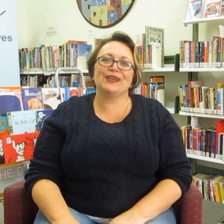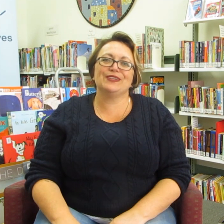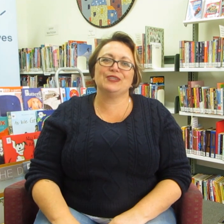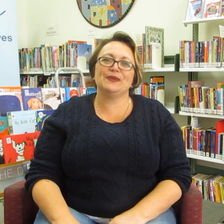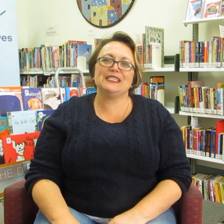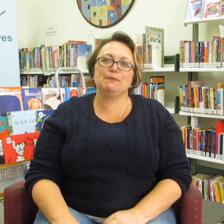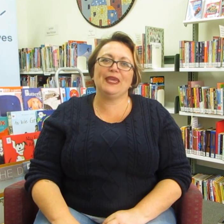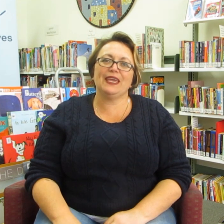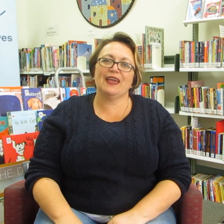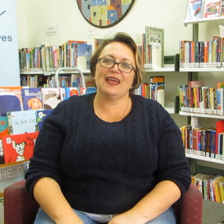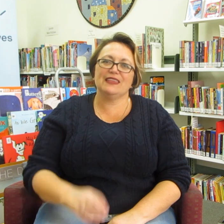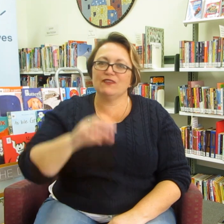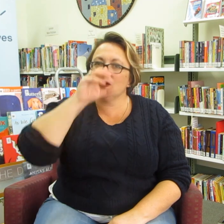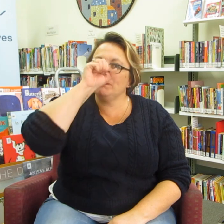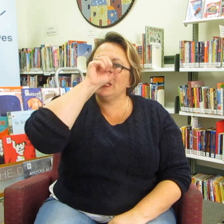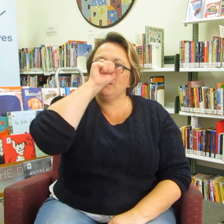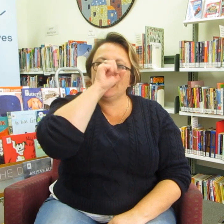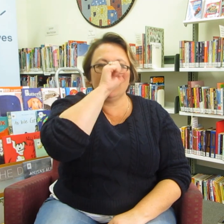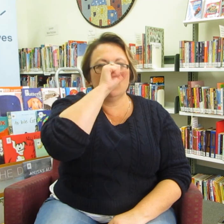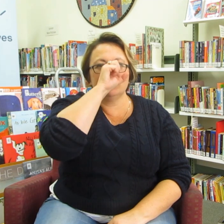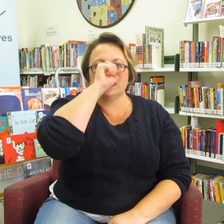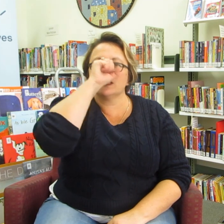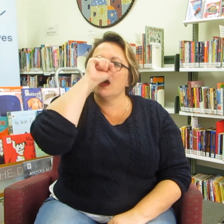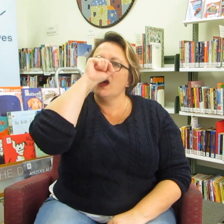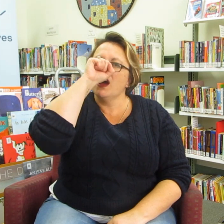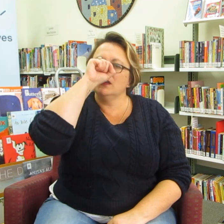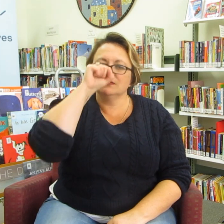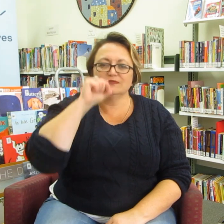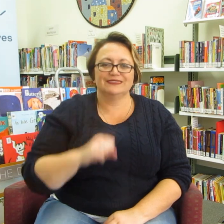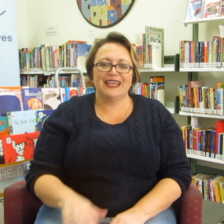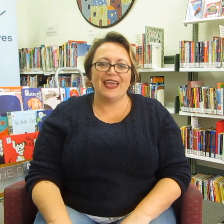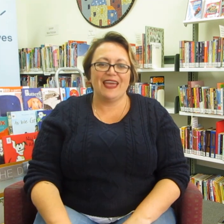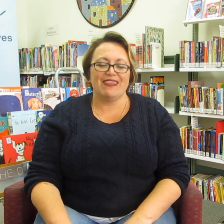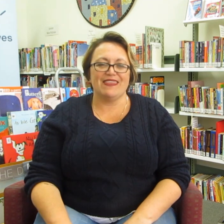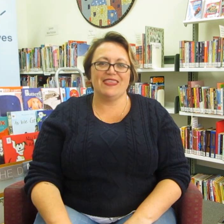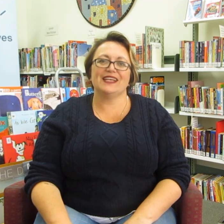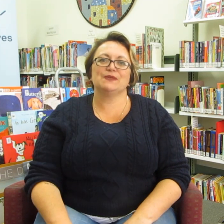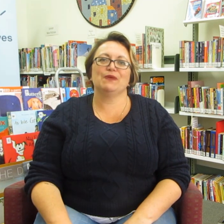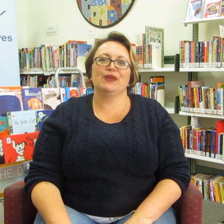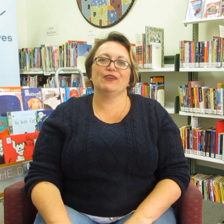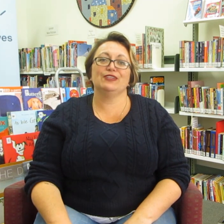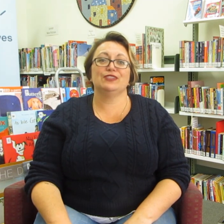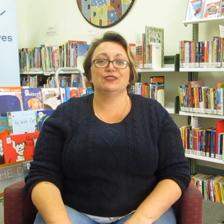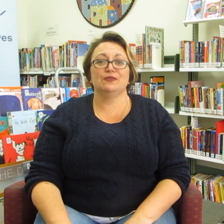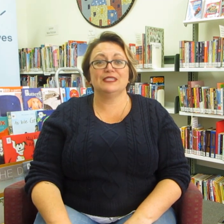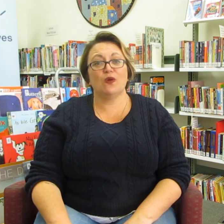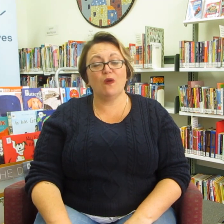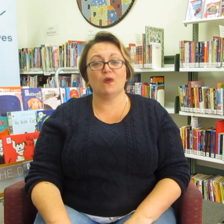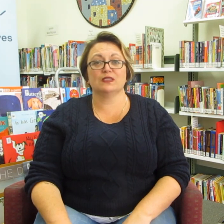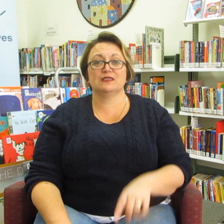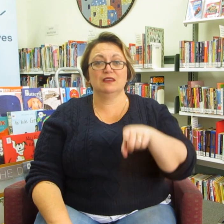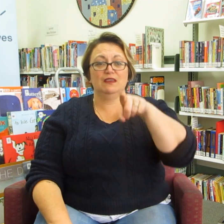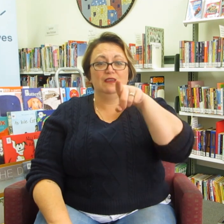The next one we are going to do is PIG, and they've got big piggy noses 'OINK' The next one we are going to do is HORSE.